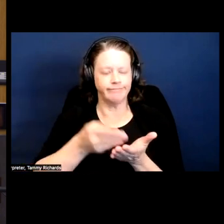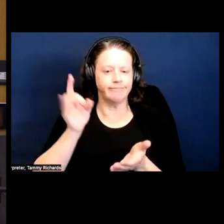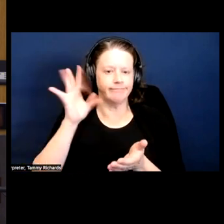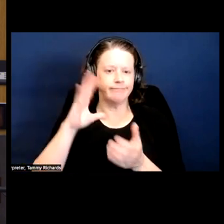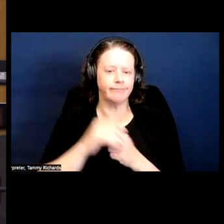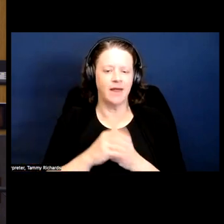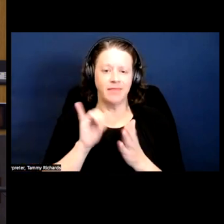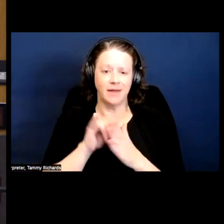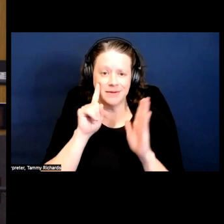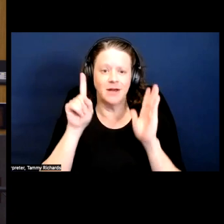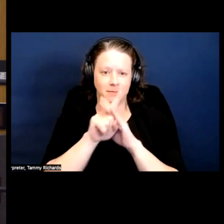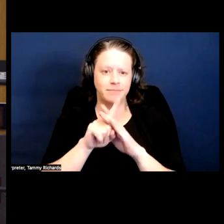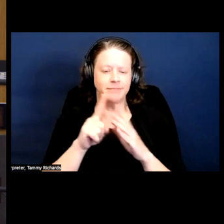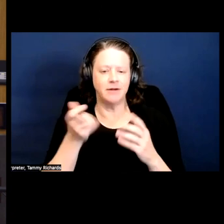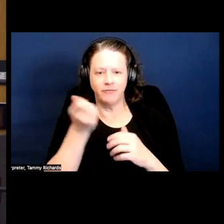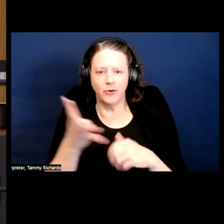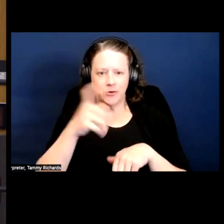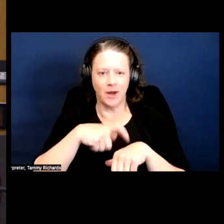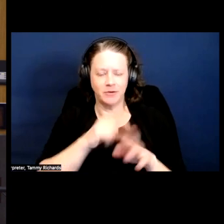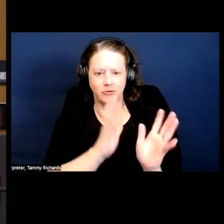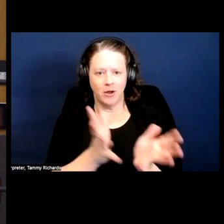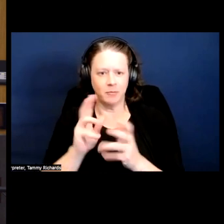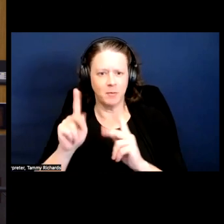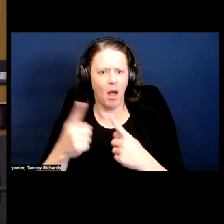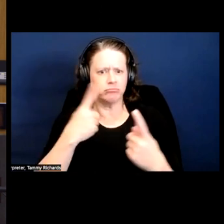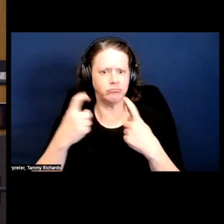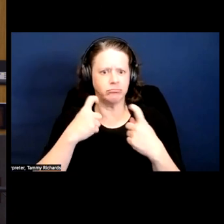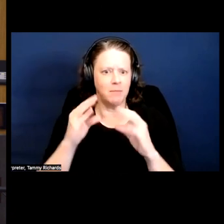And this has come up in a couple of my talks that people have asked more about it.